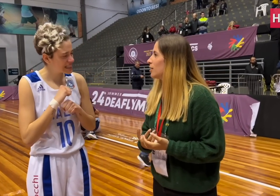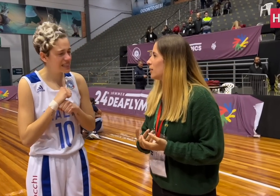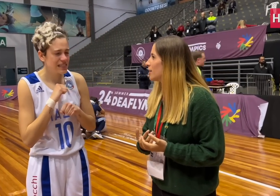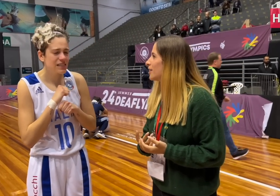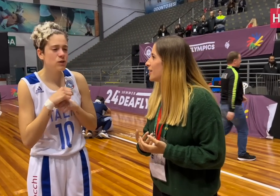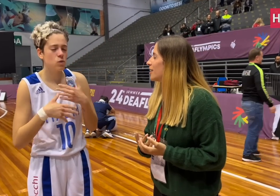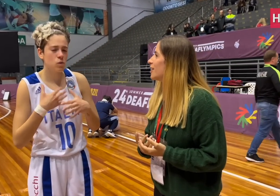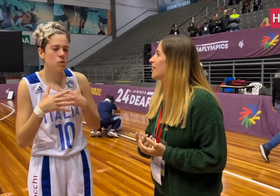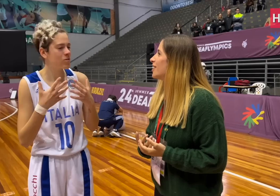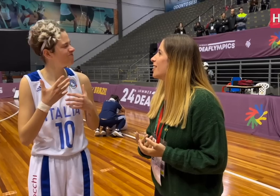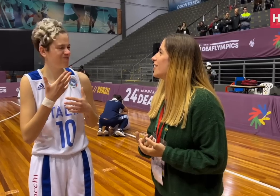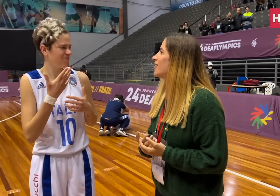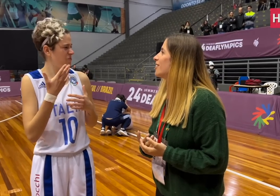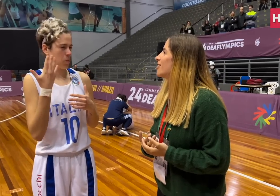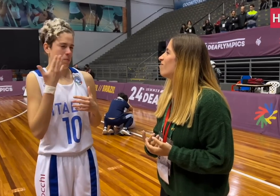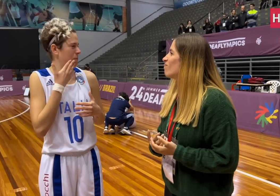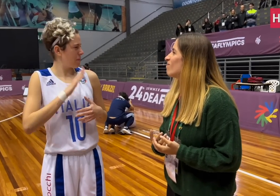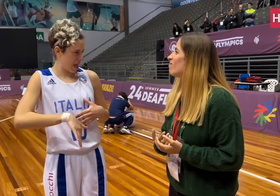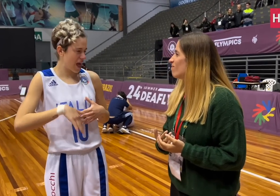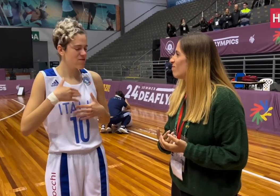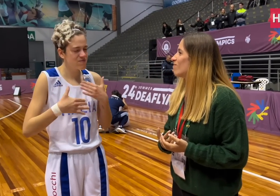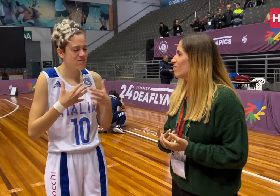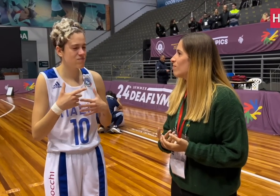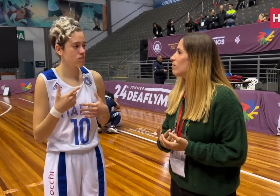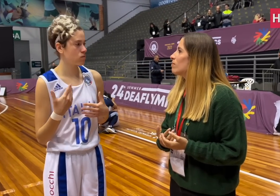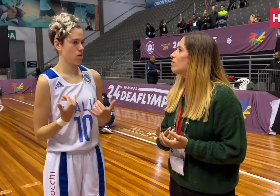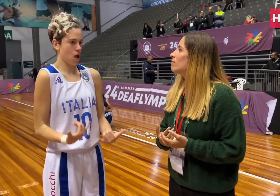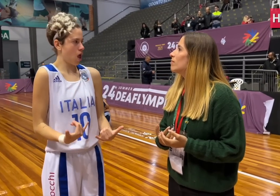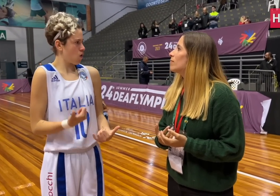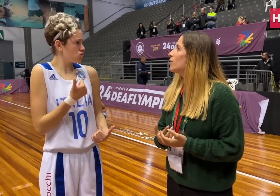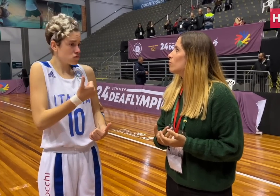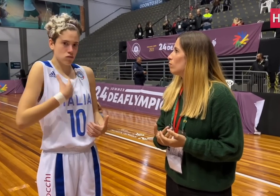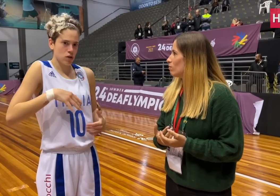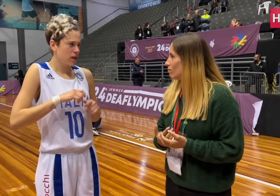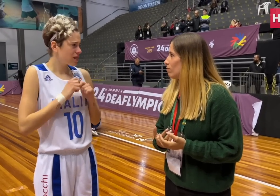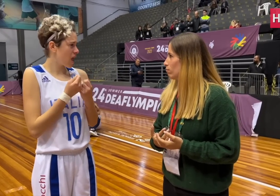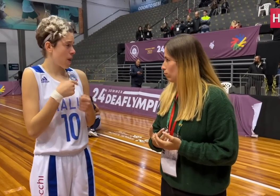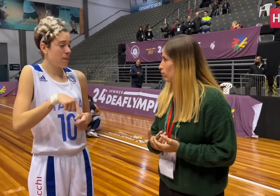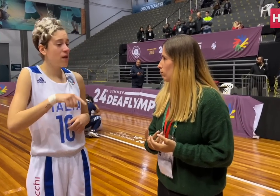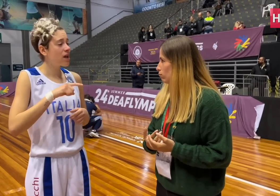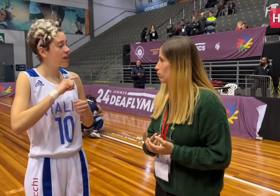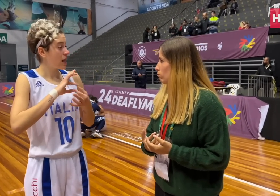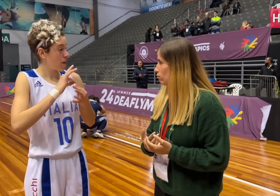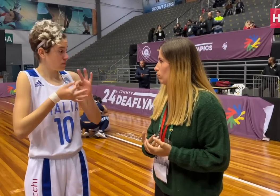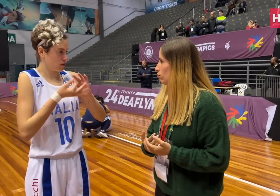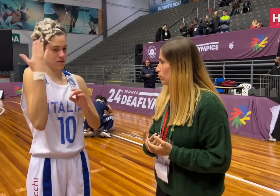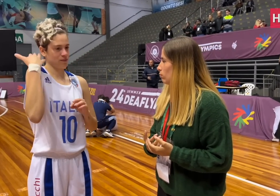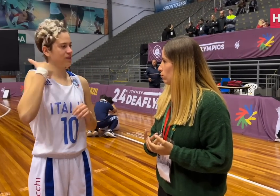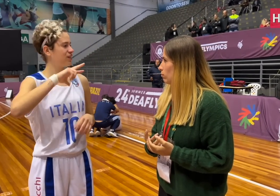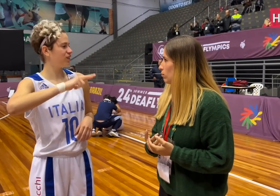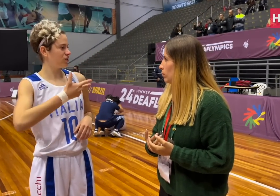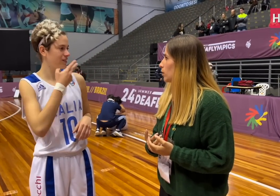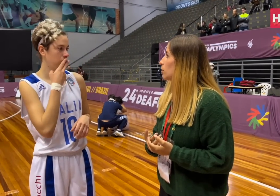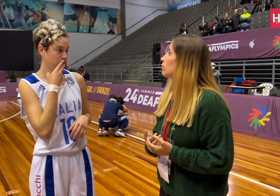We won Bronze in 2017 Samsun Deaflympics, and then Silver in this Deaflympics,